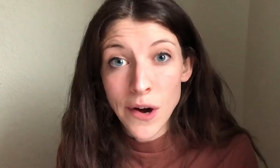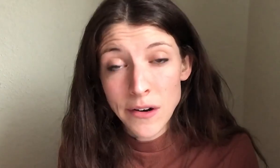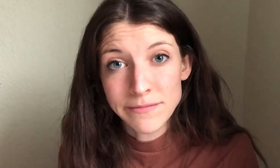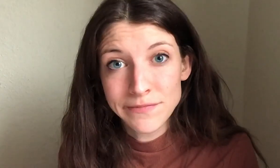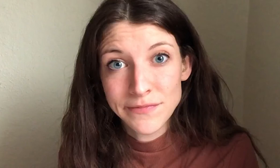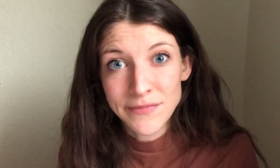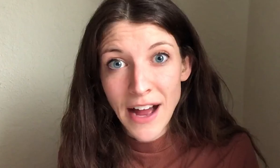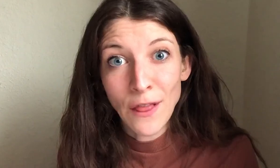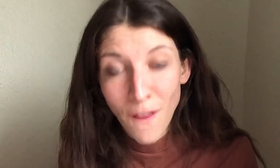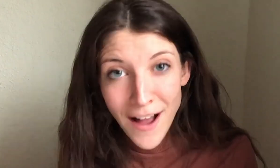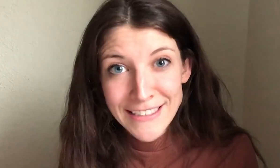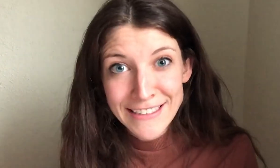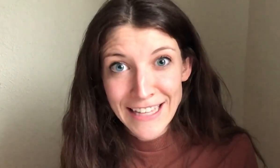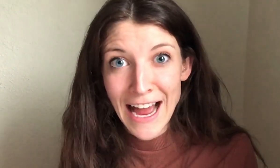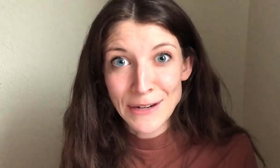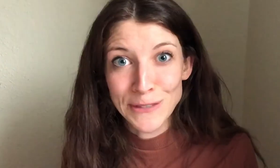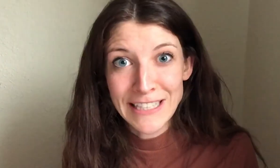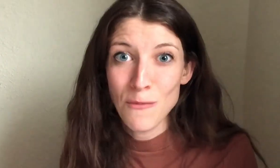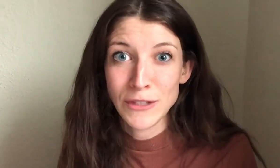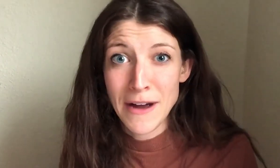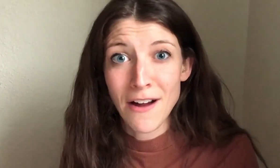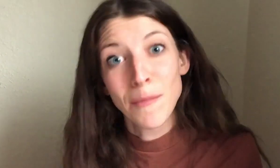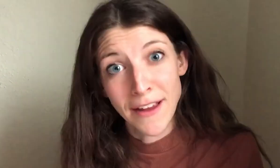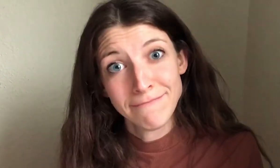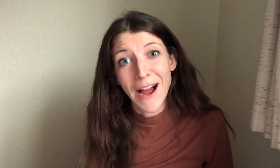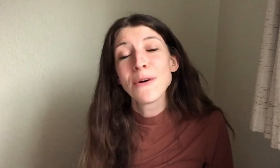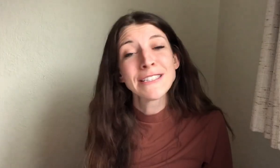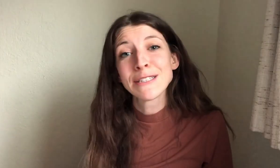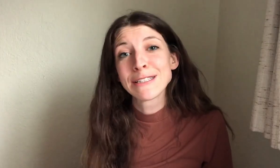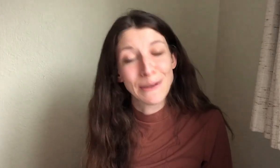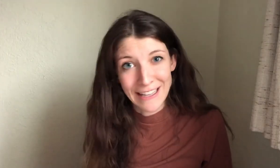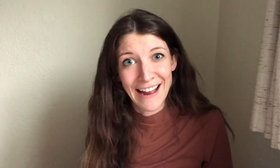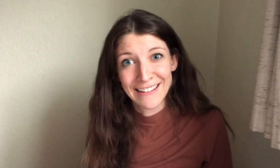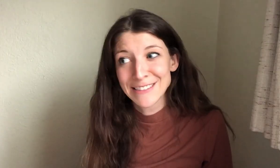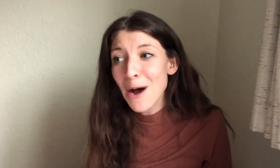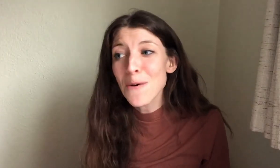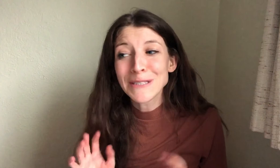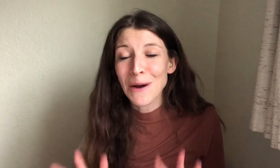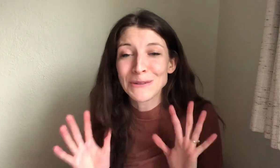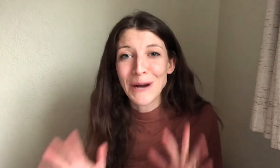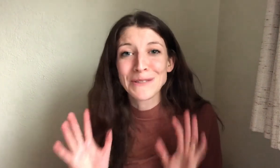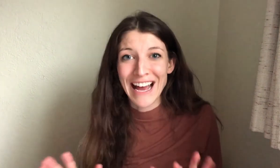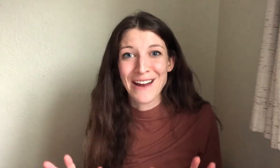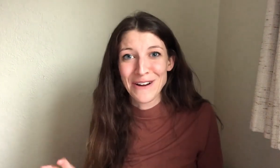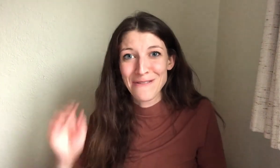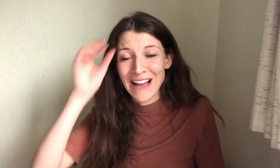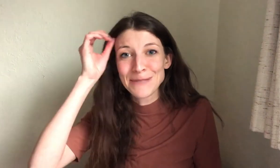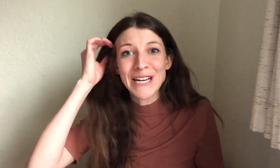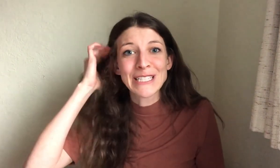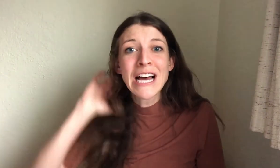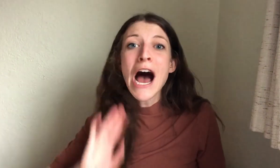Well, I lost that reader multi mic on a plane, I was so sad, so so so sad when I realized because